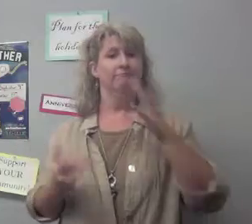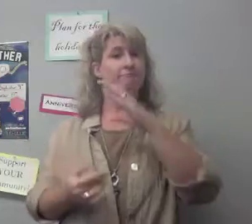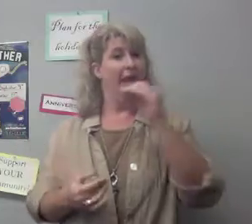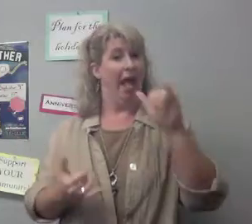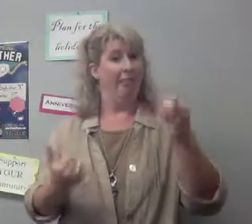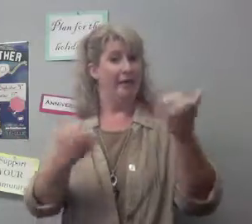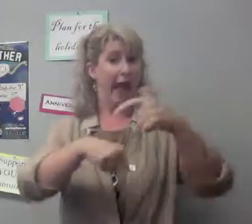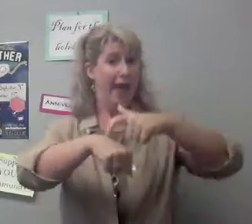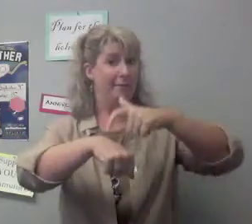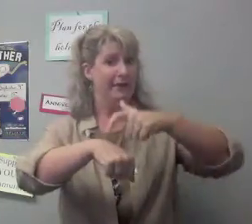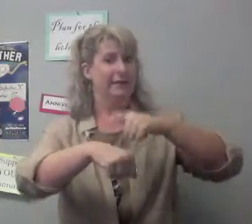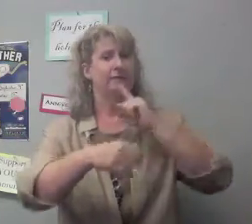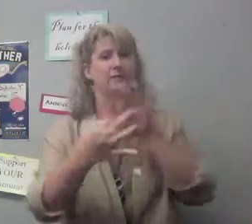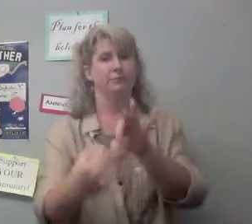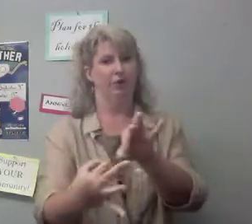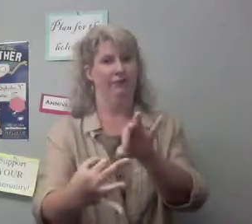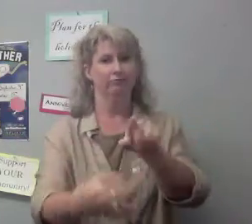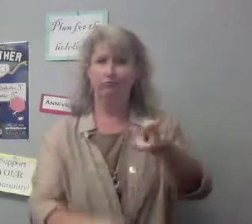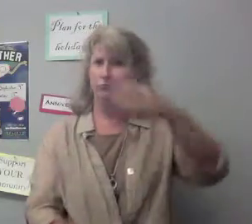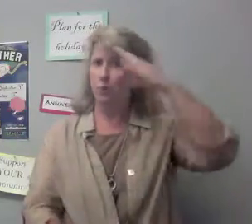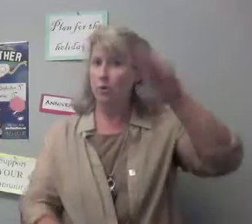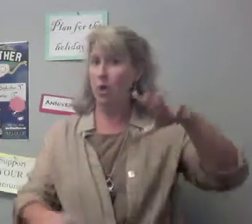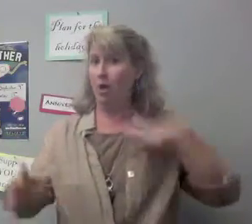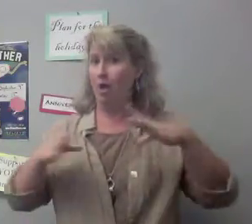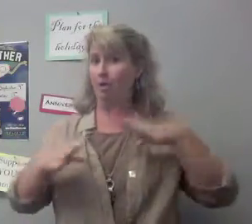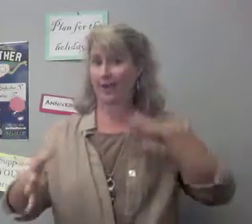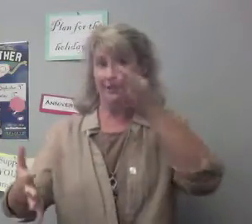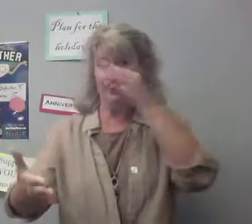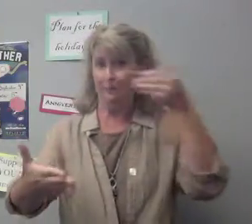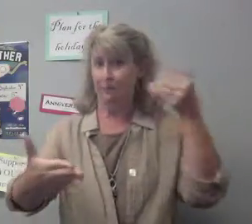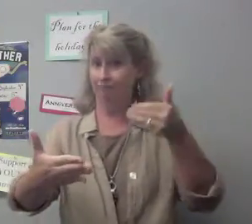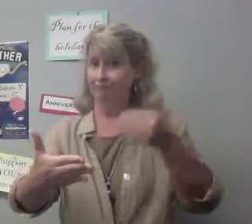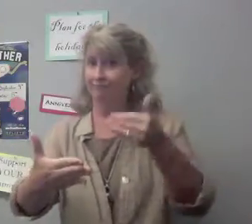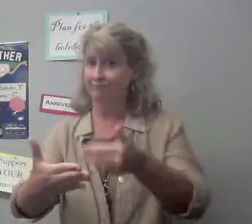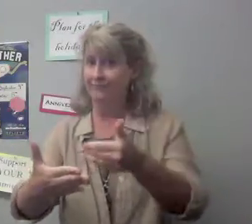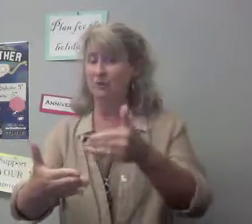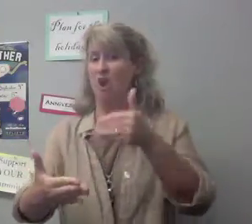and it is a perfect timing as you know the holidays are coming up soon.